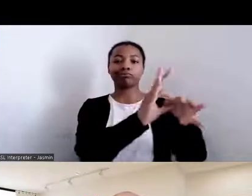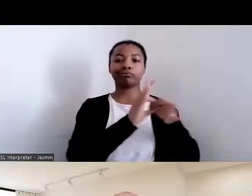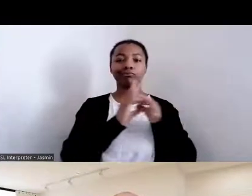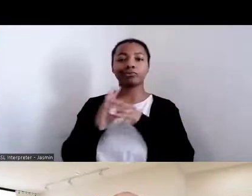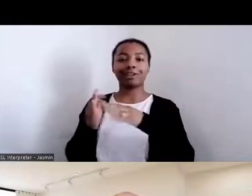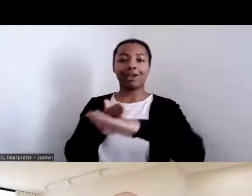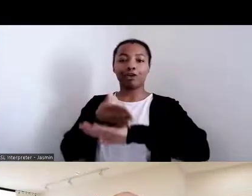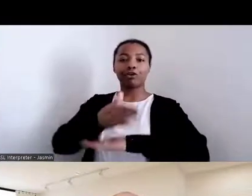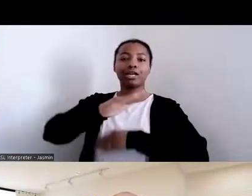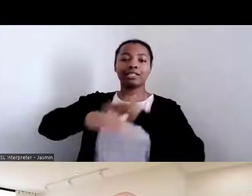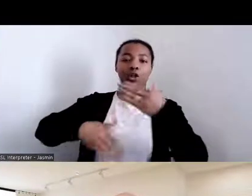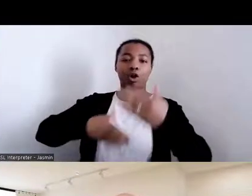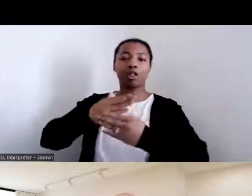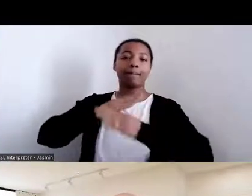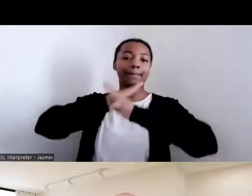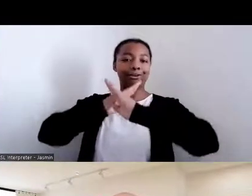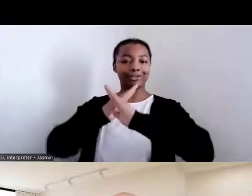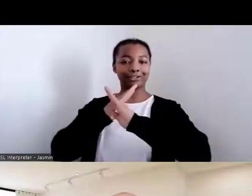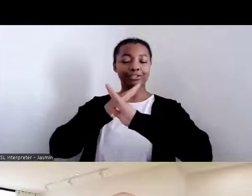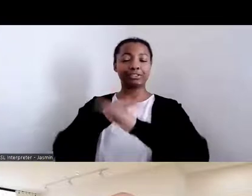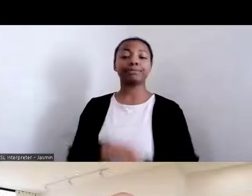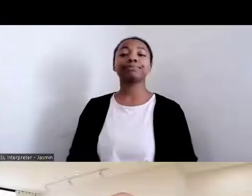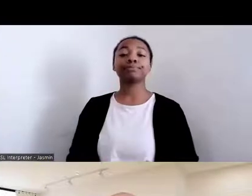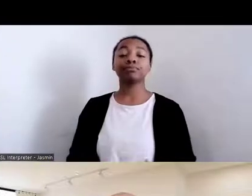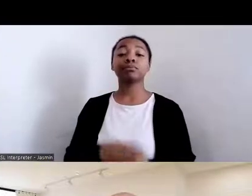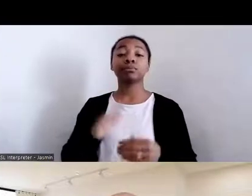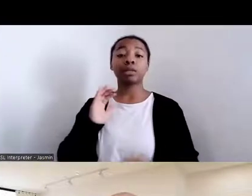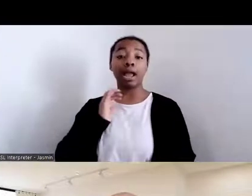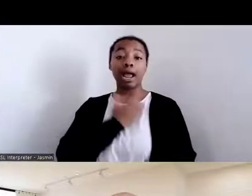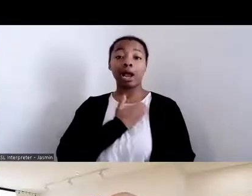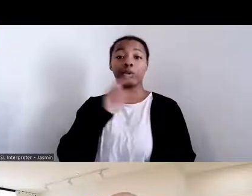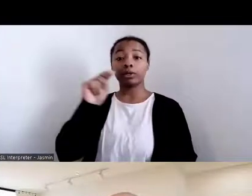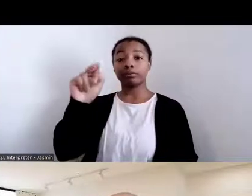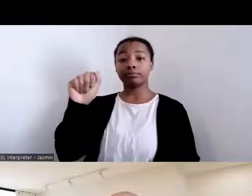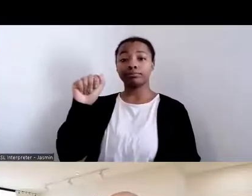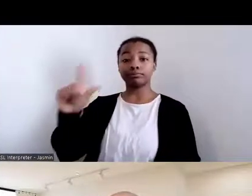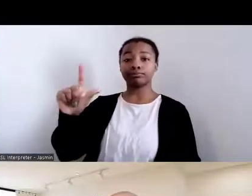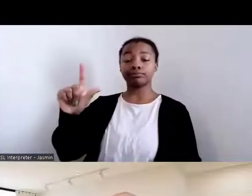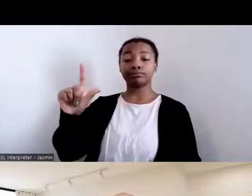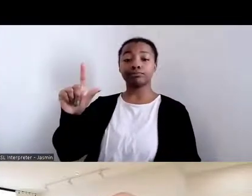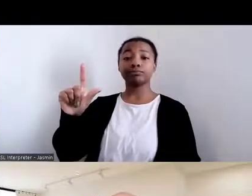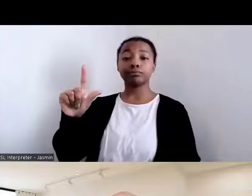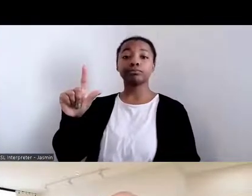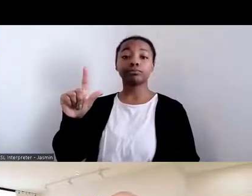At the USDA's National Agricultural Library, we believe